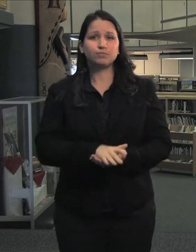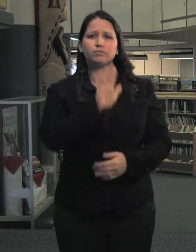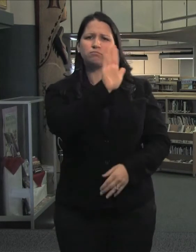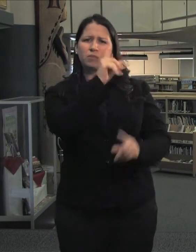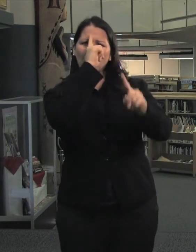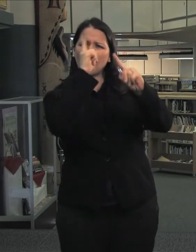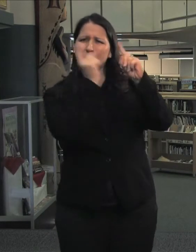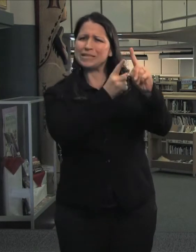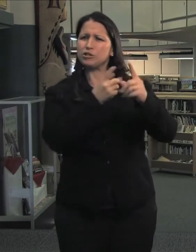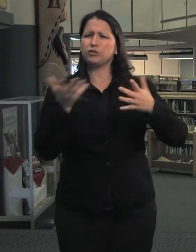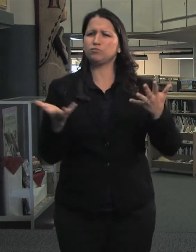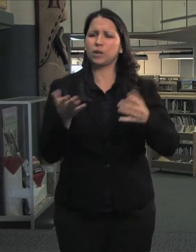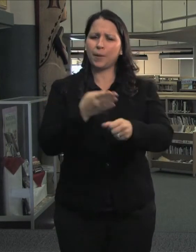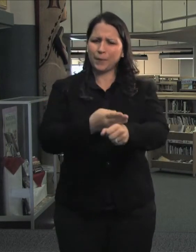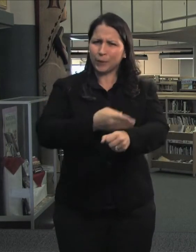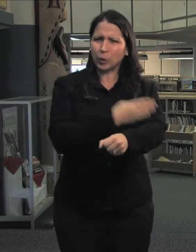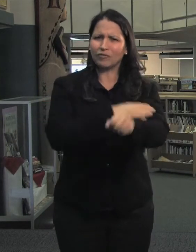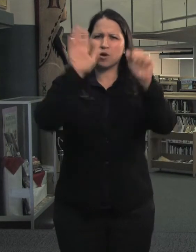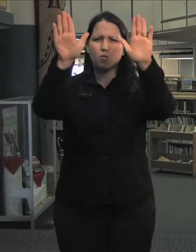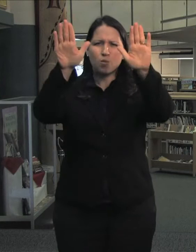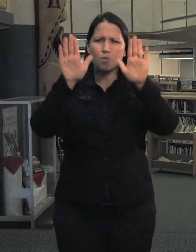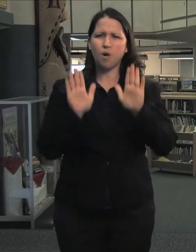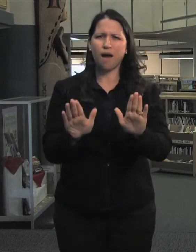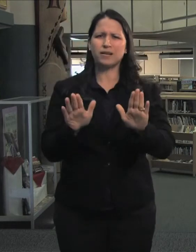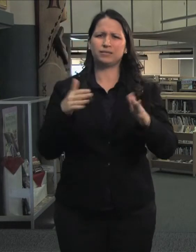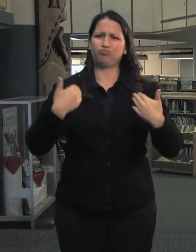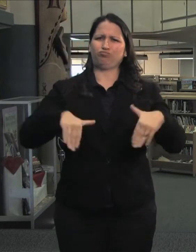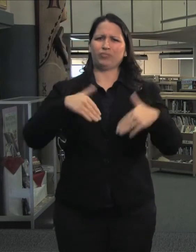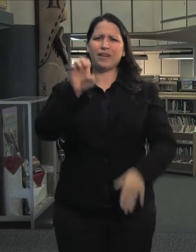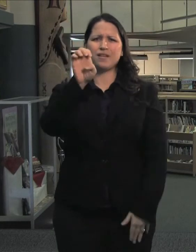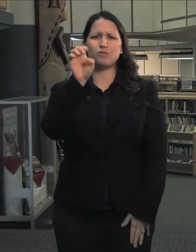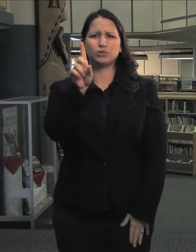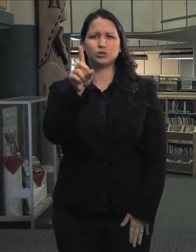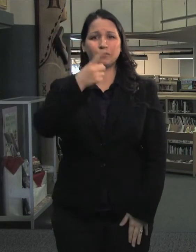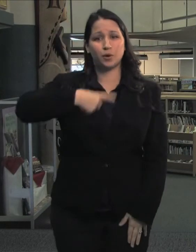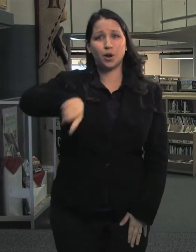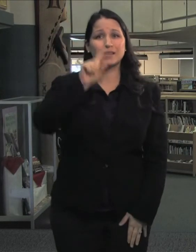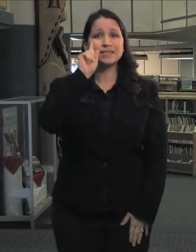with a mission to improve the quality of education for